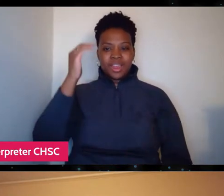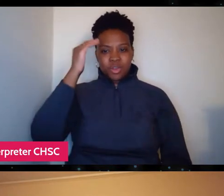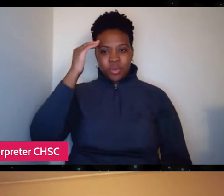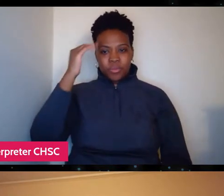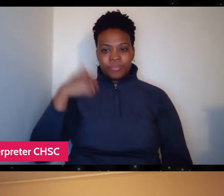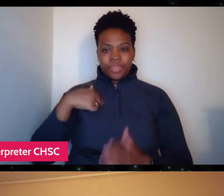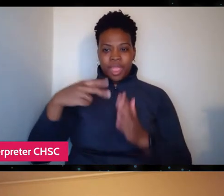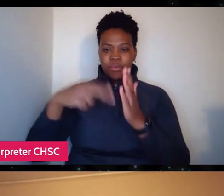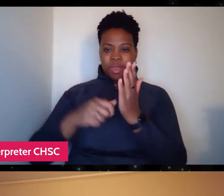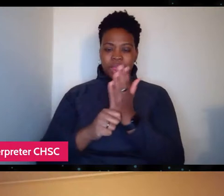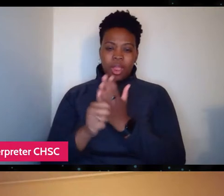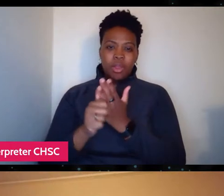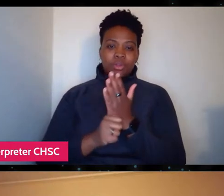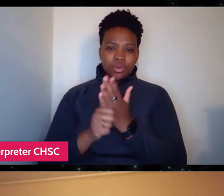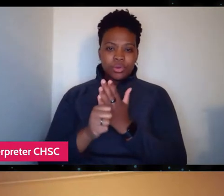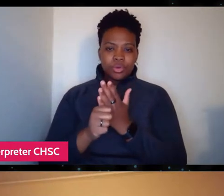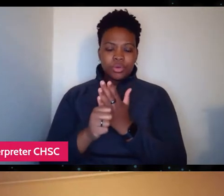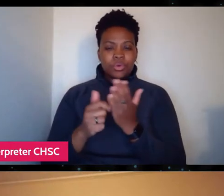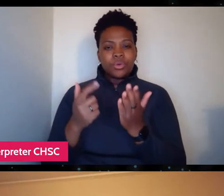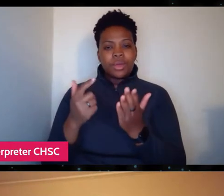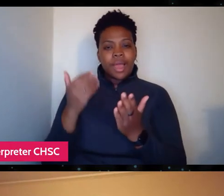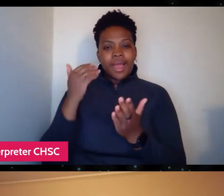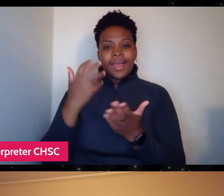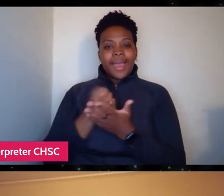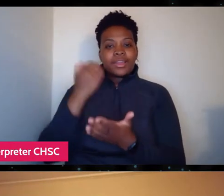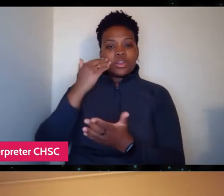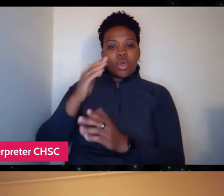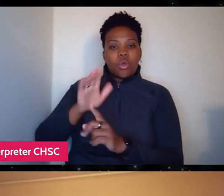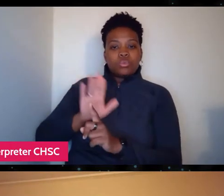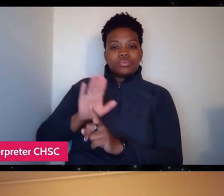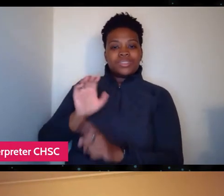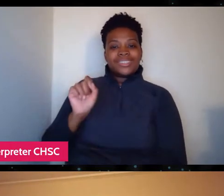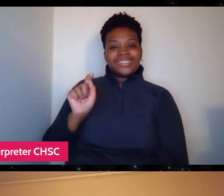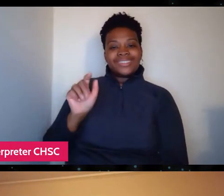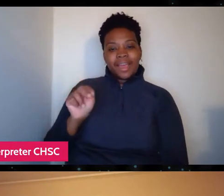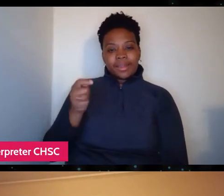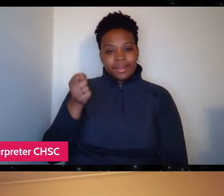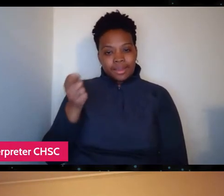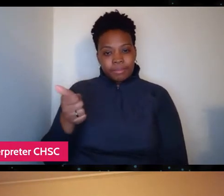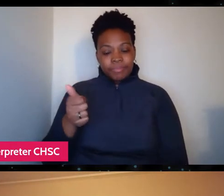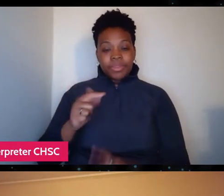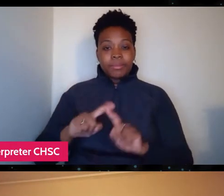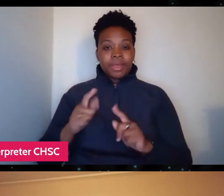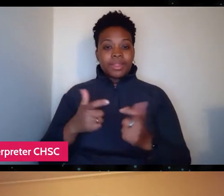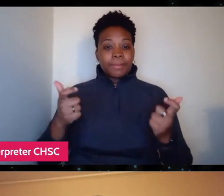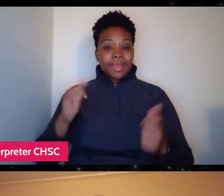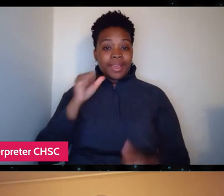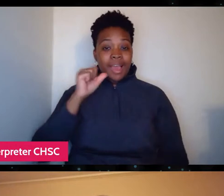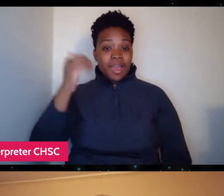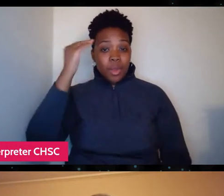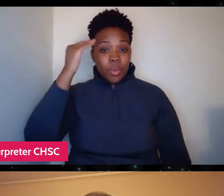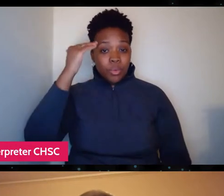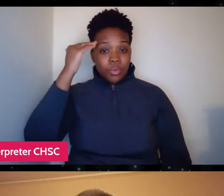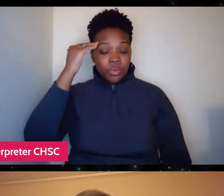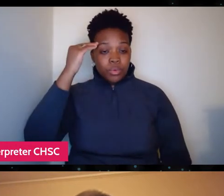and kind of got to know a little bit about Stan was the big unknown was this is a guy